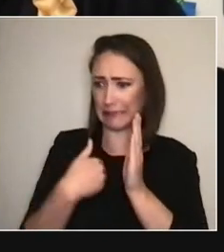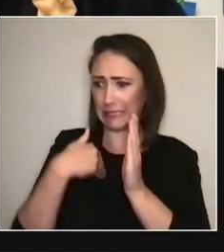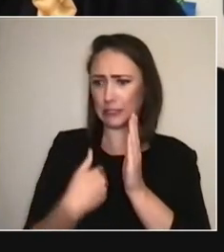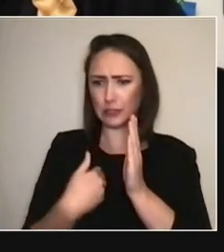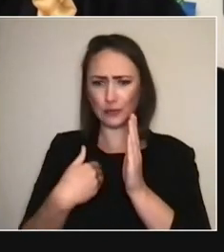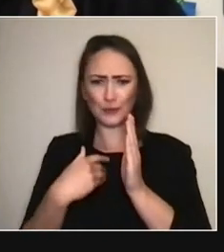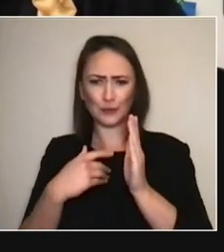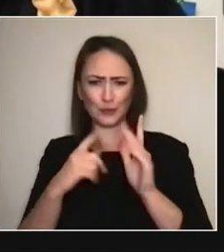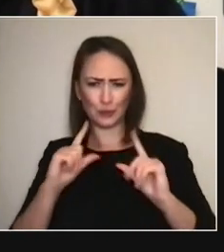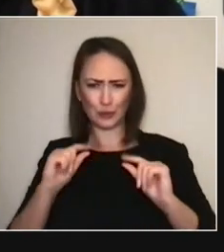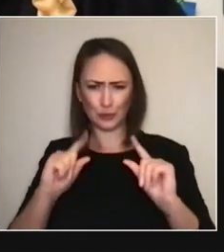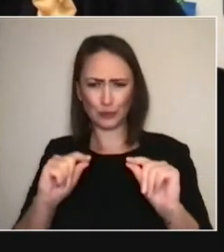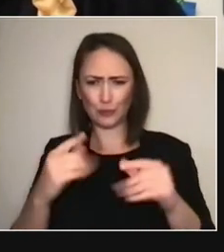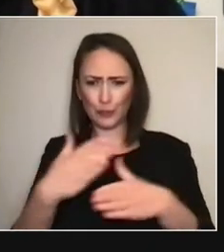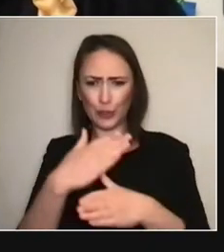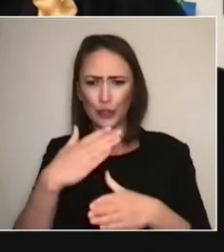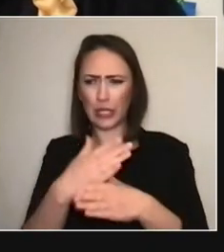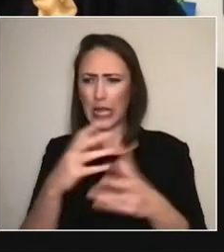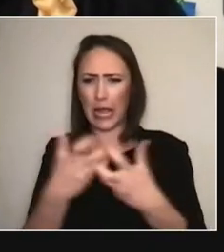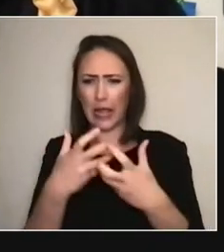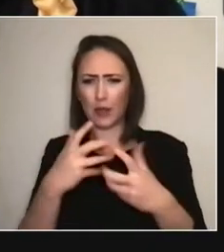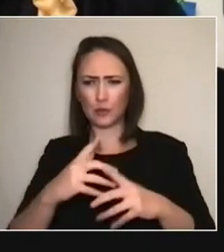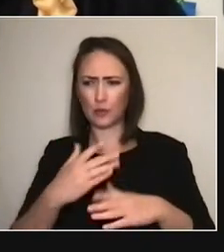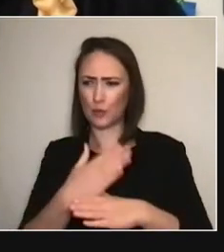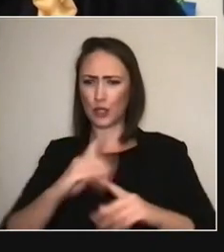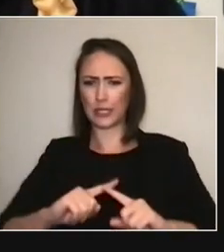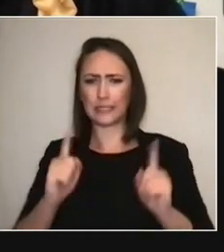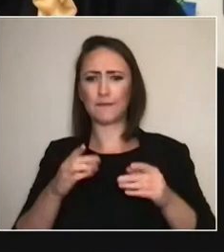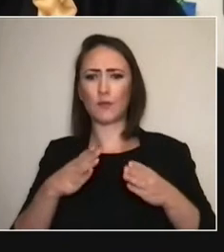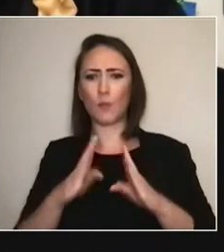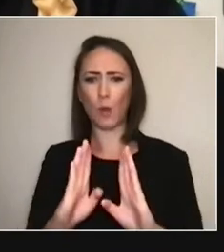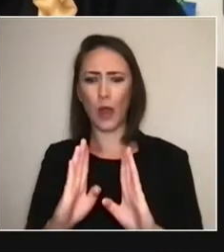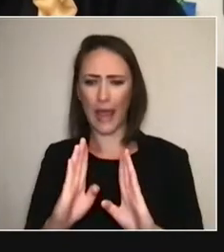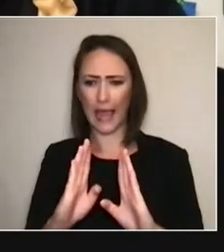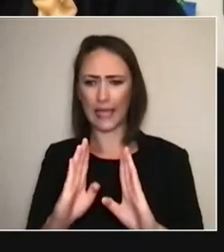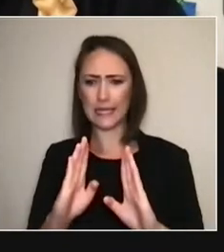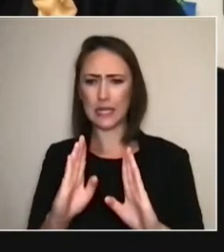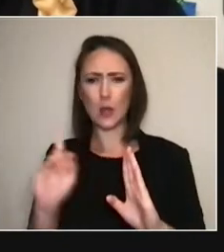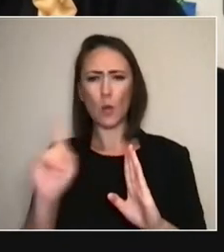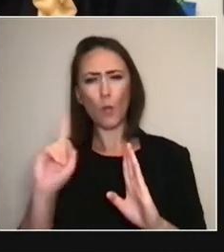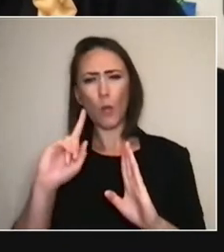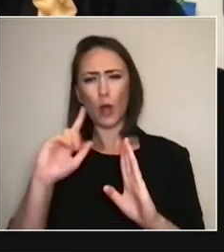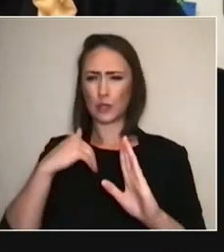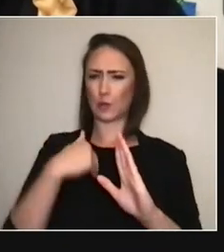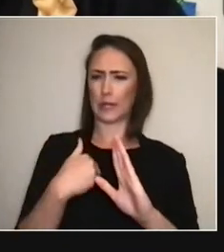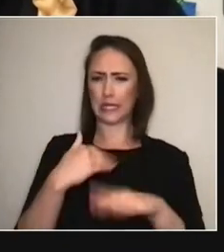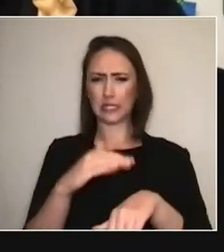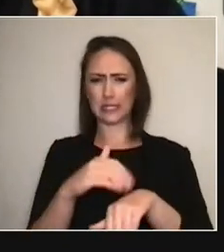'What other attention do we need to place in order to create 'these partnerships between artists, audiences